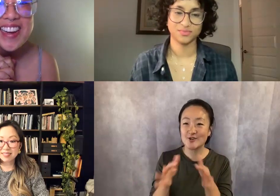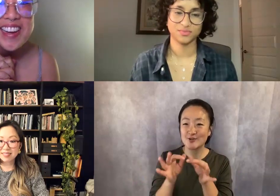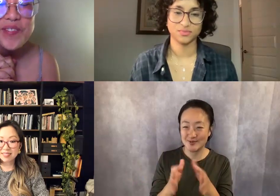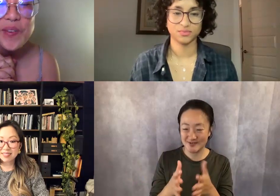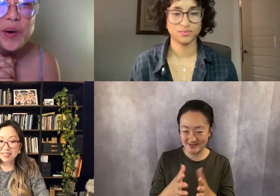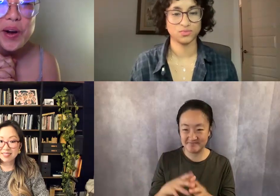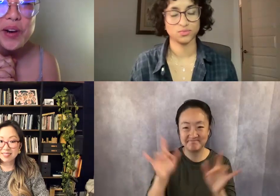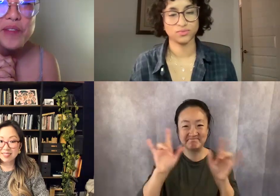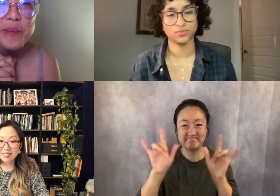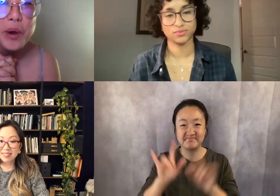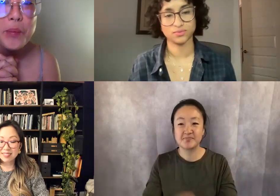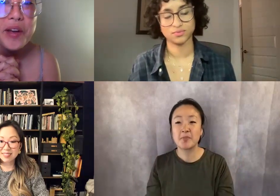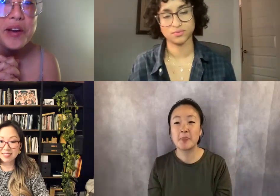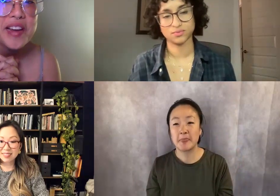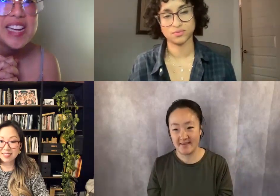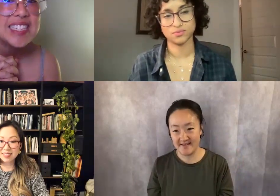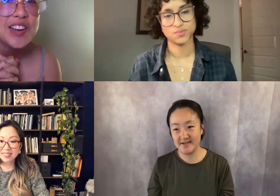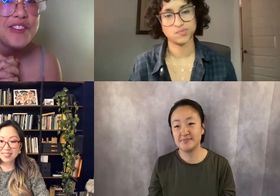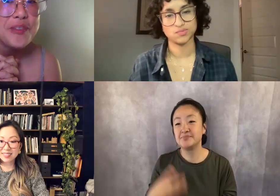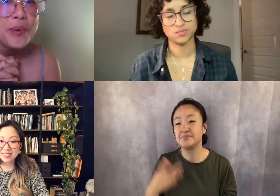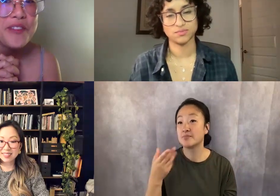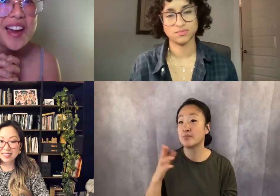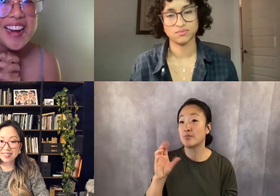from Pro Bono ASL for providing ASL interpretation.